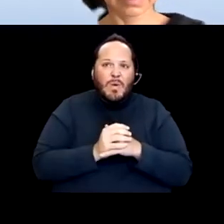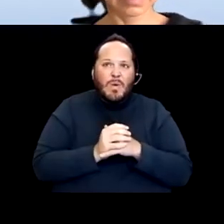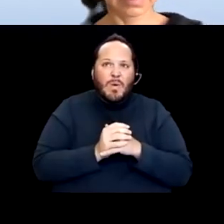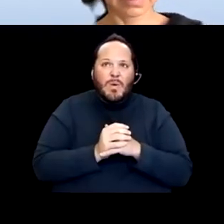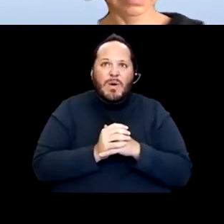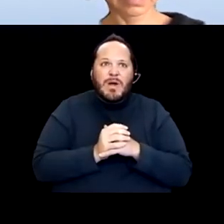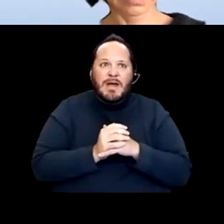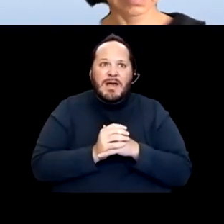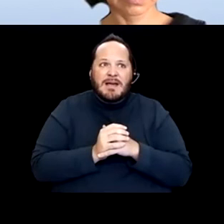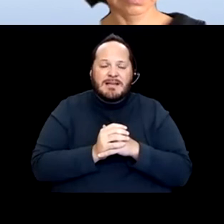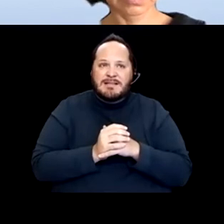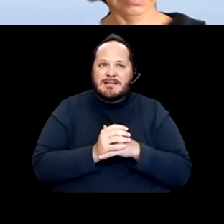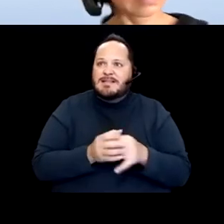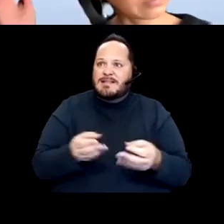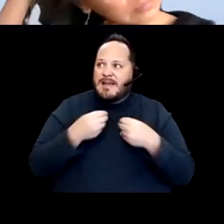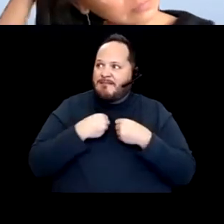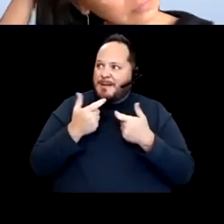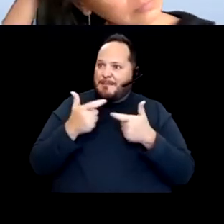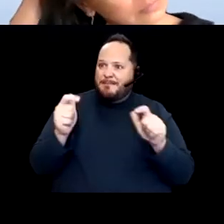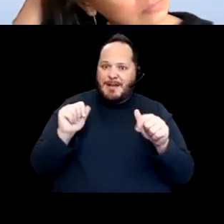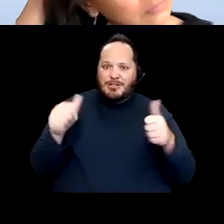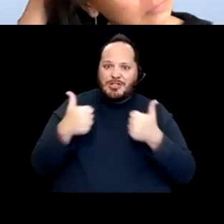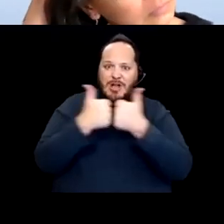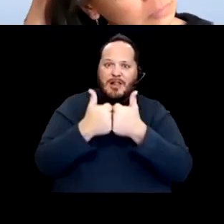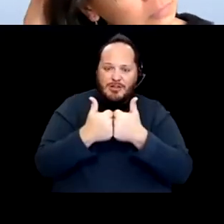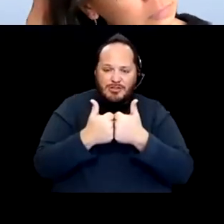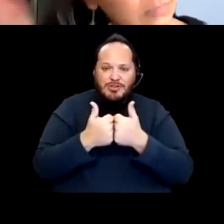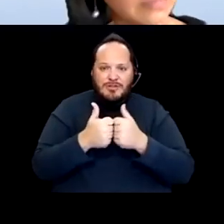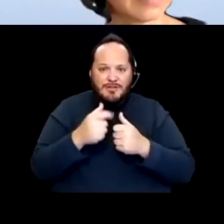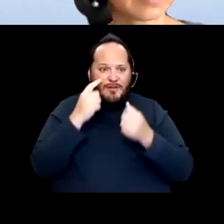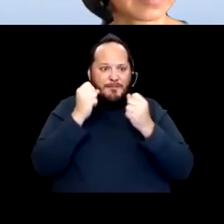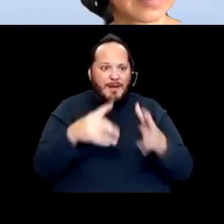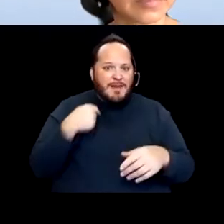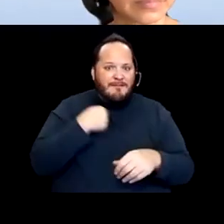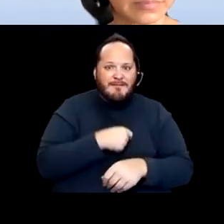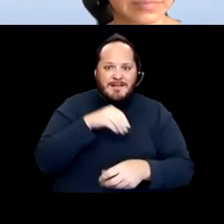on many of us in the workforce with disabilities that have underlying health conditions.